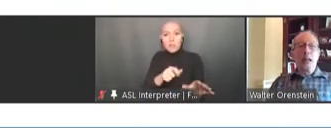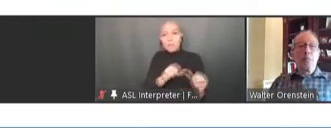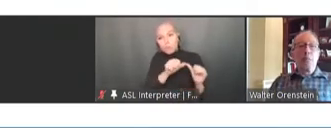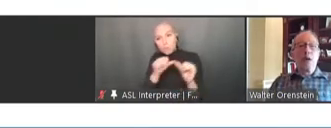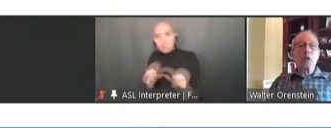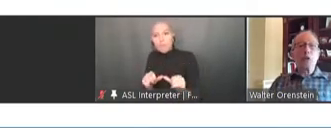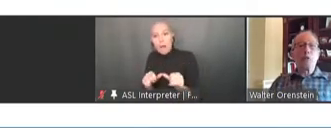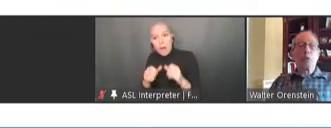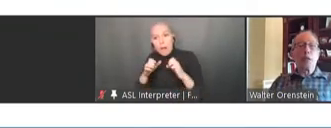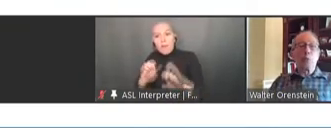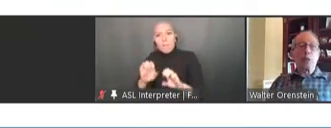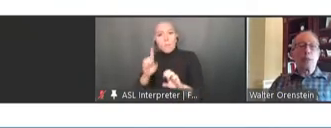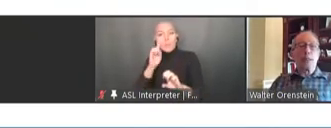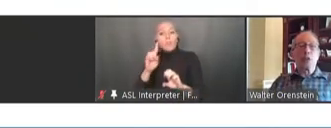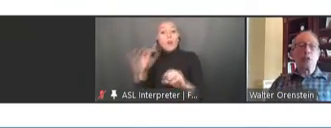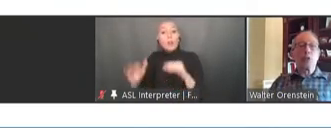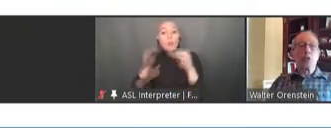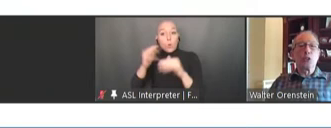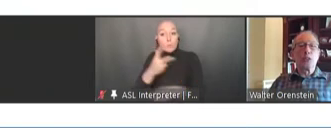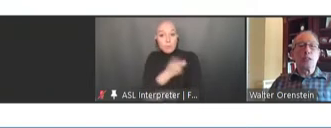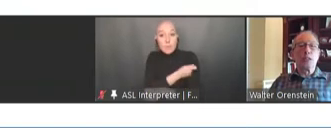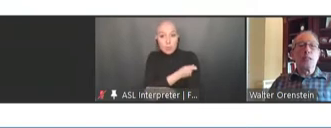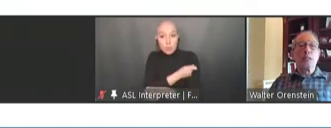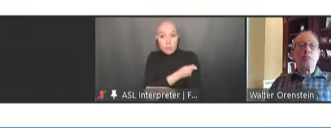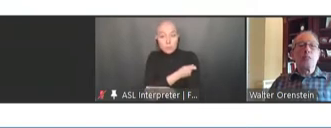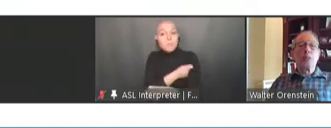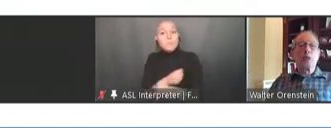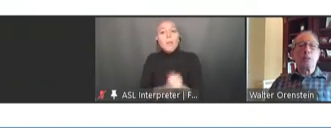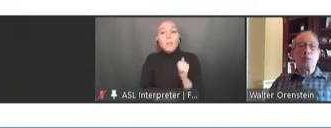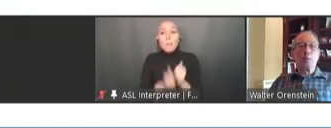And most of the recommendations you'll see deal with implementation.